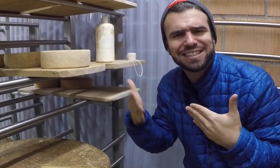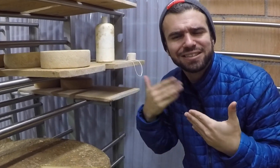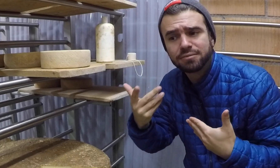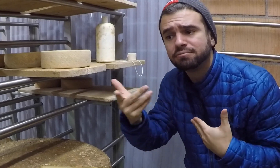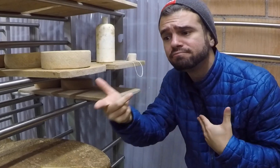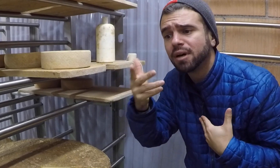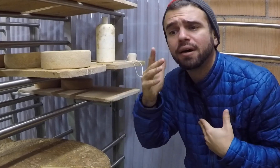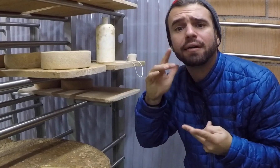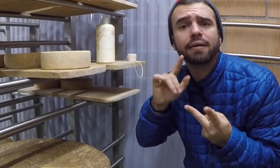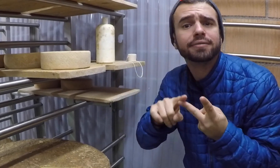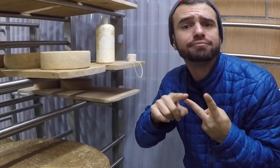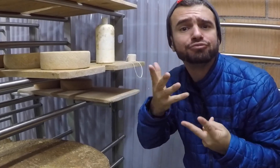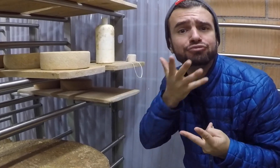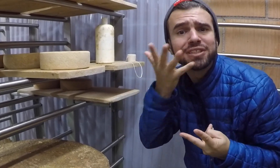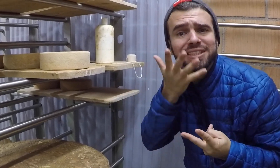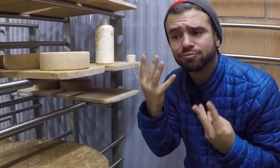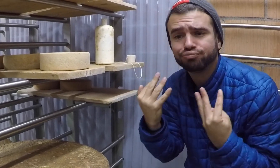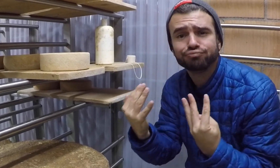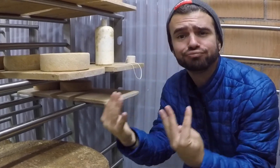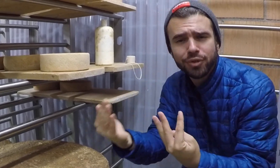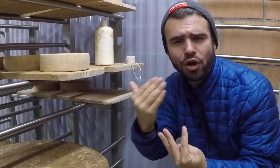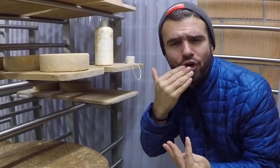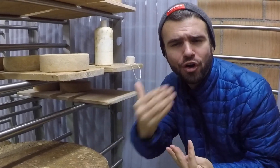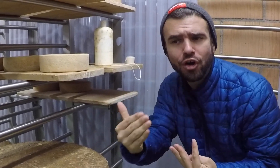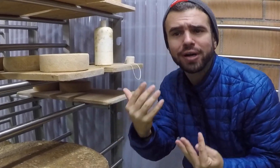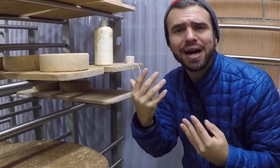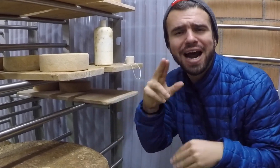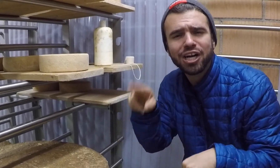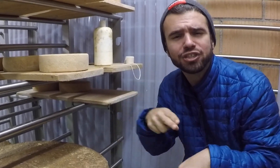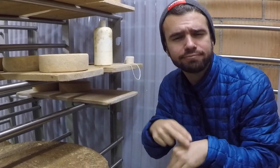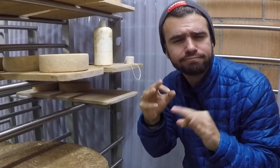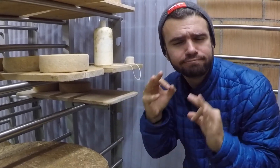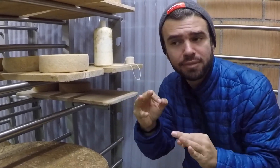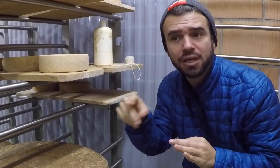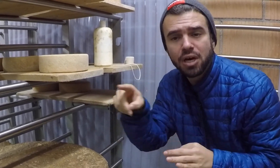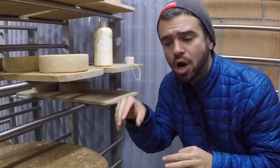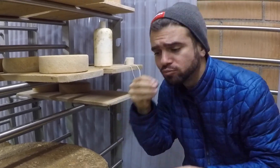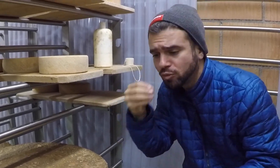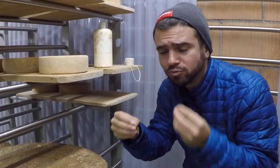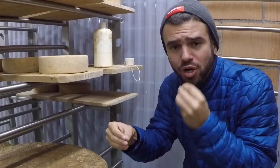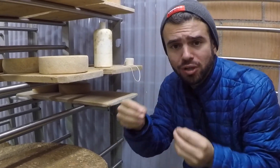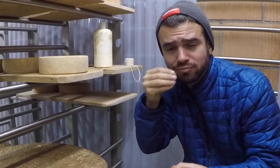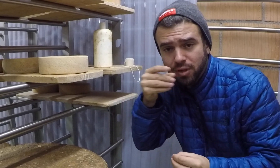It has great air and all grass are incredibly good.